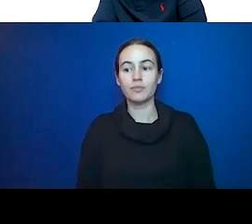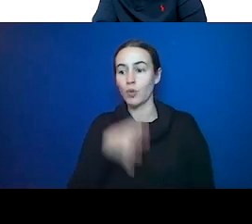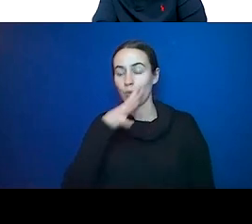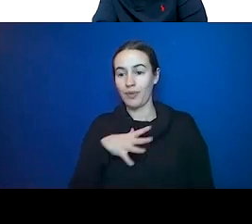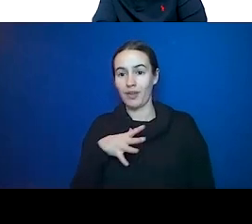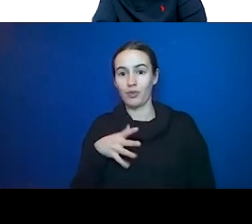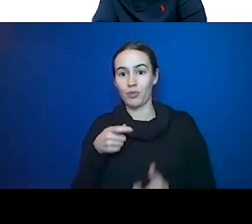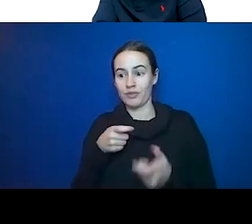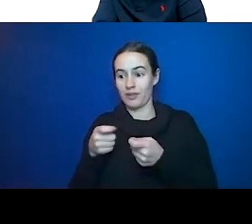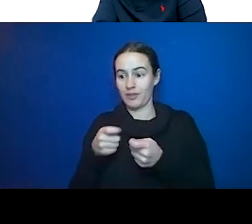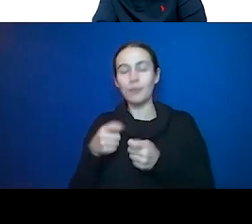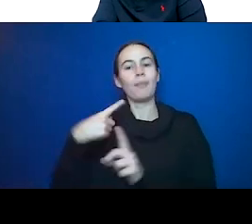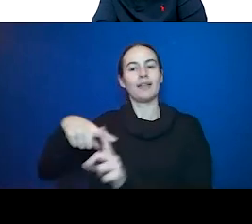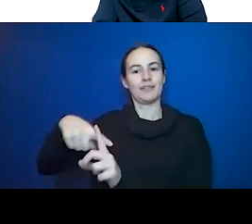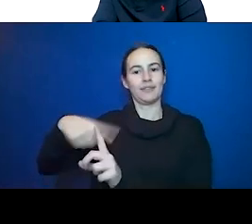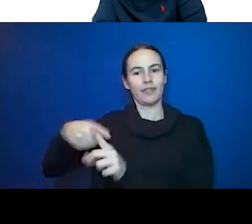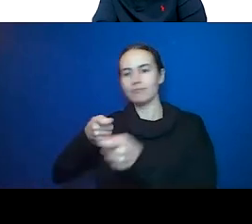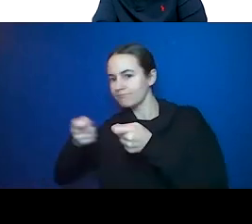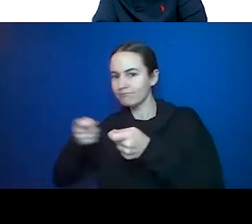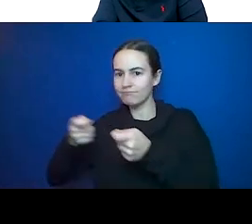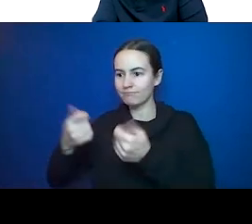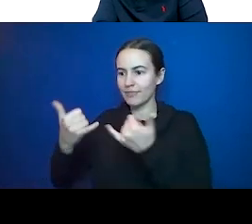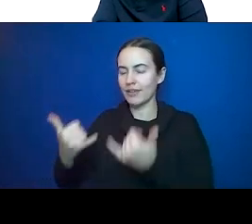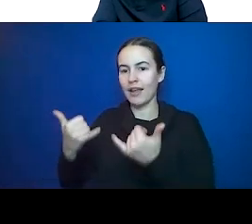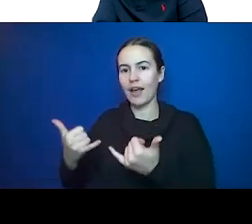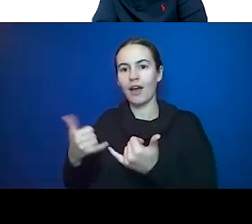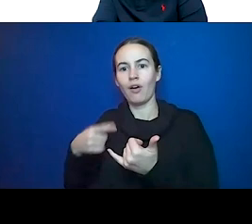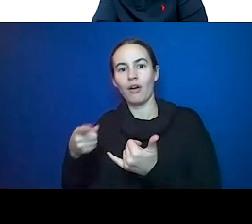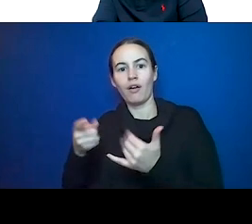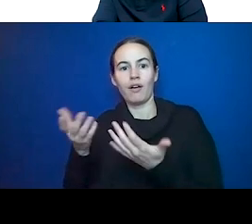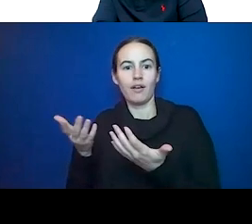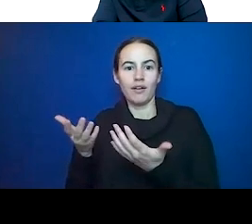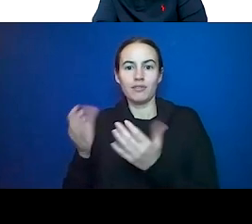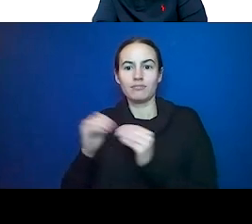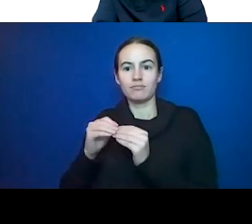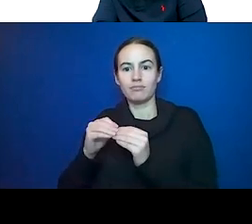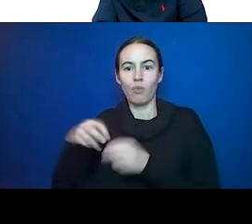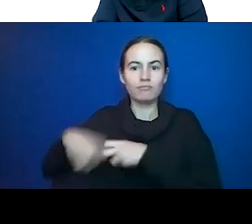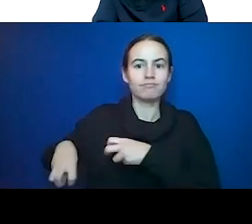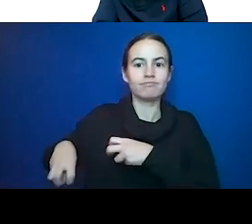with it, they are more TEFLOC